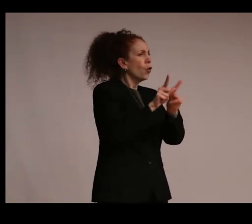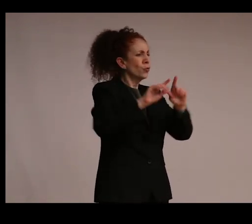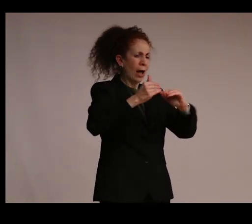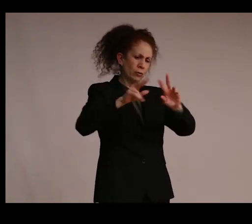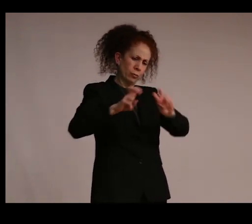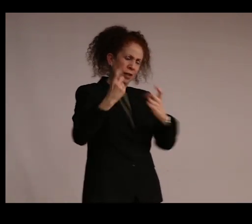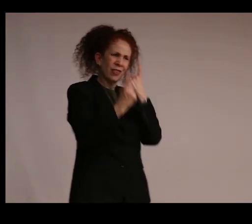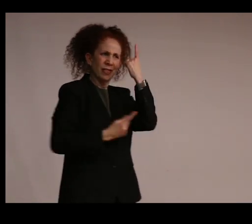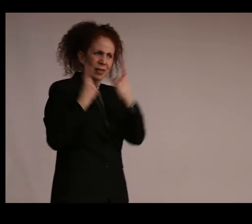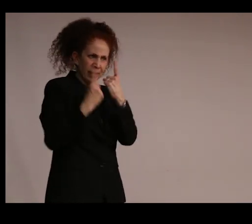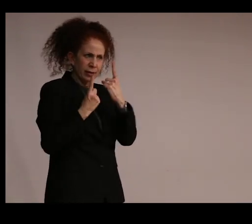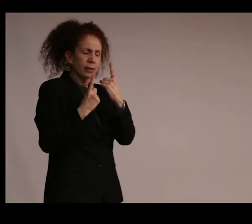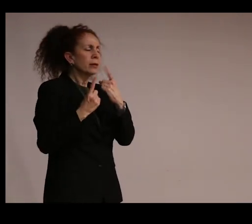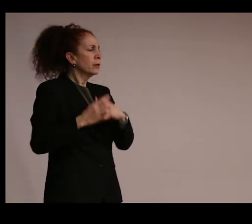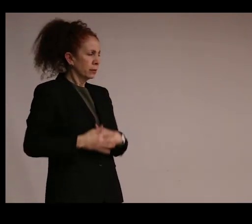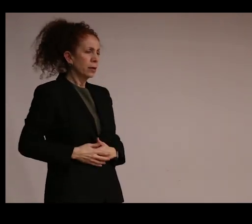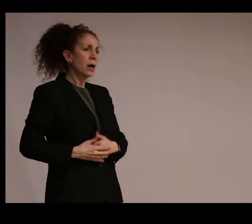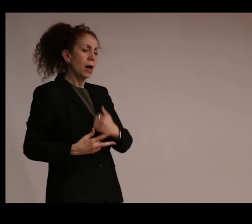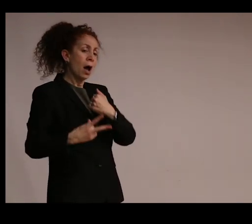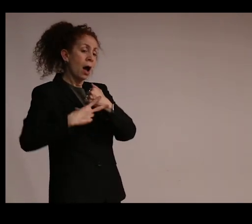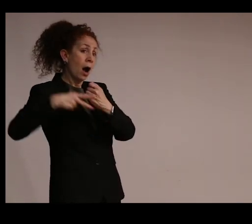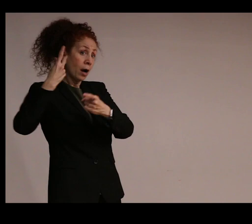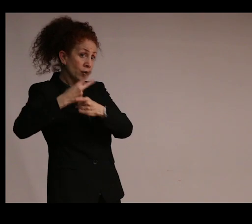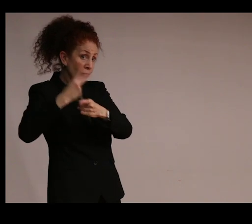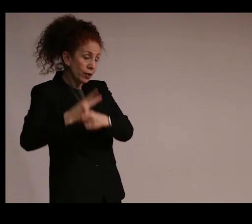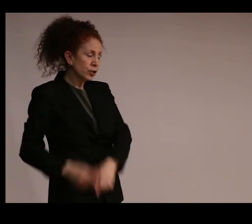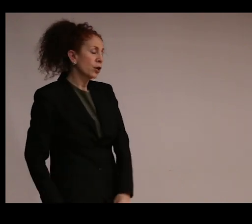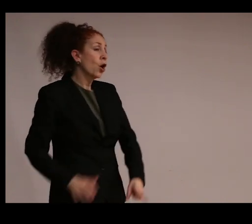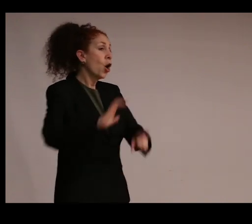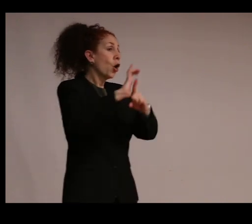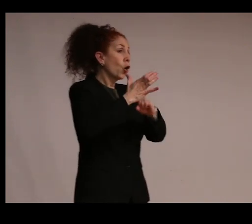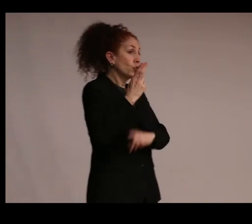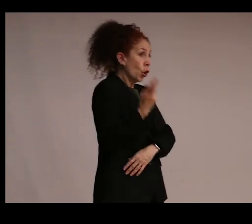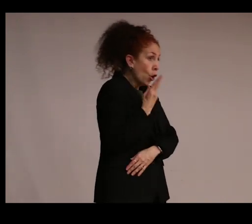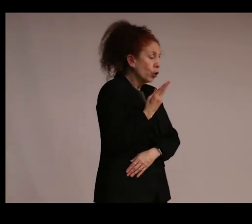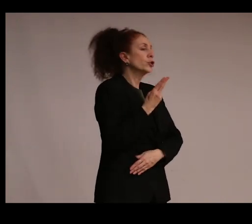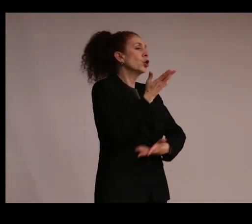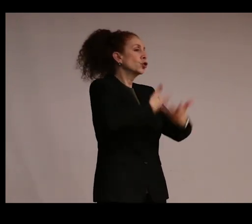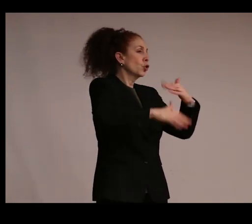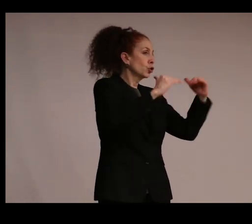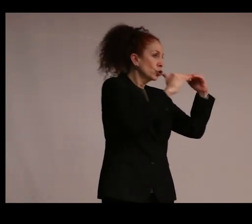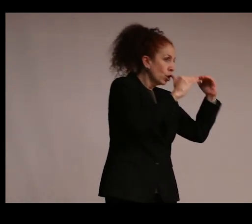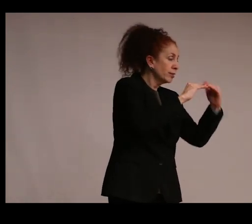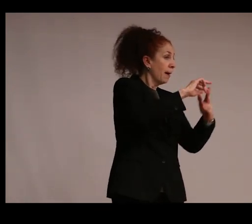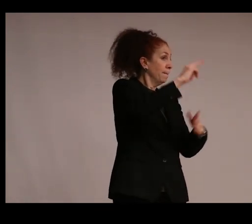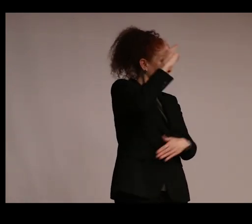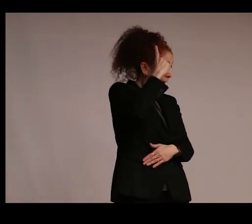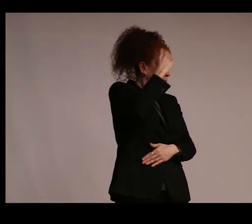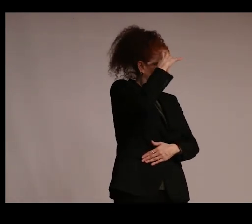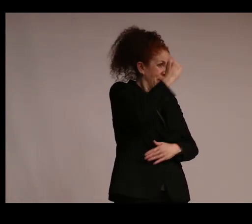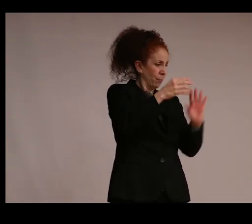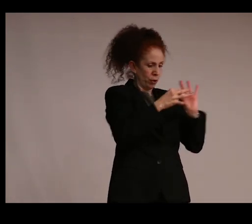about the link between conservation, cultural heritage, social justice, politics, and memory.